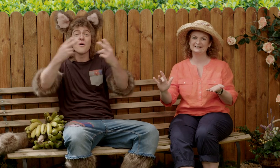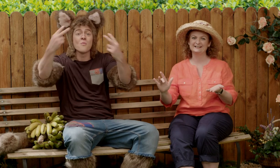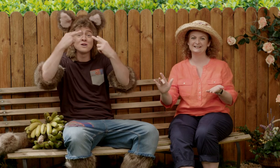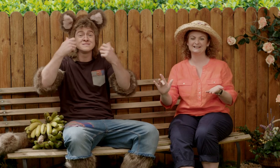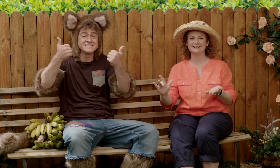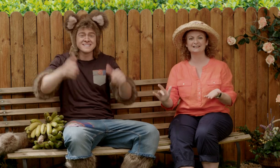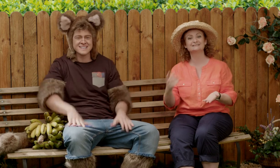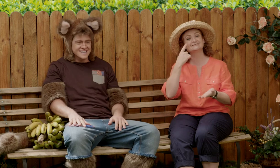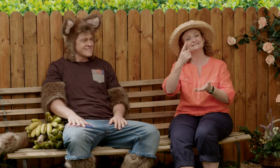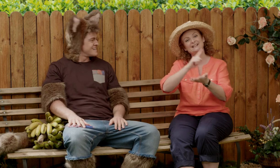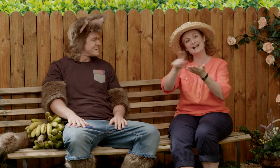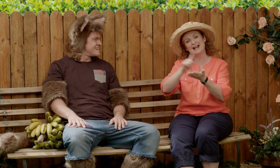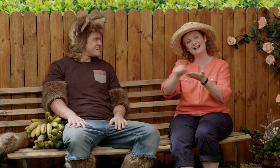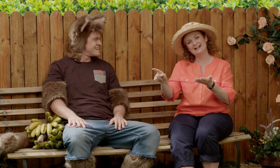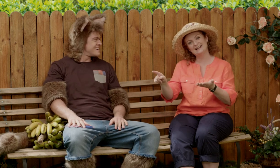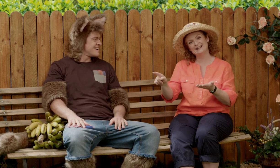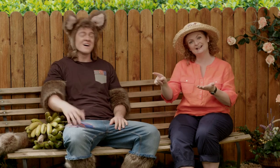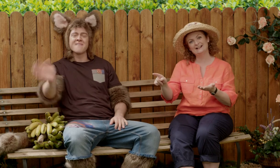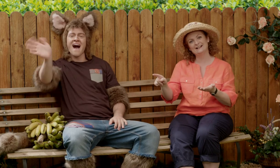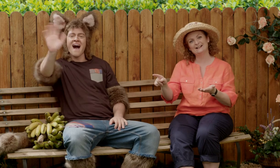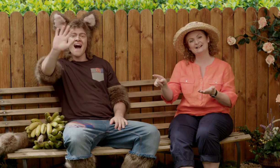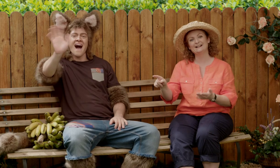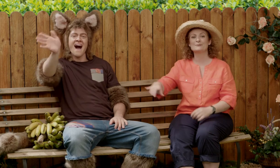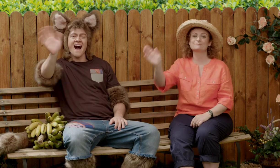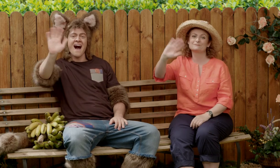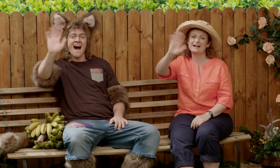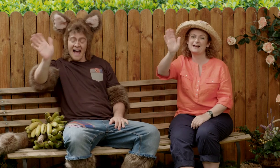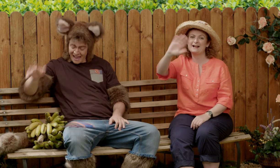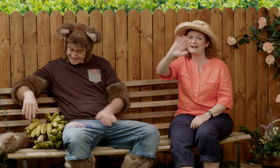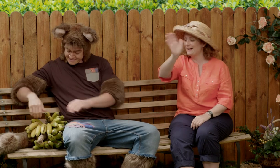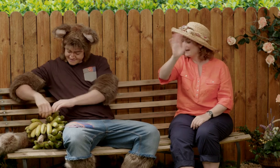Thanks for watching! See you next time! Bye! Bye!